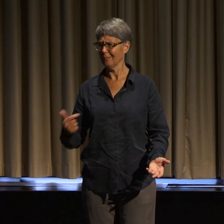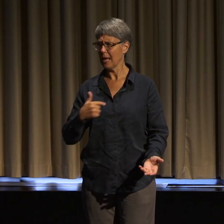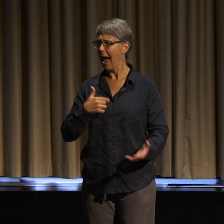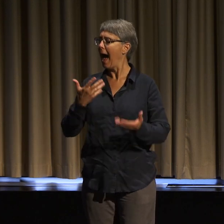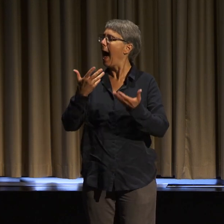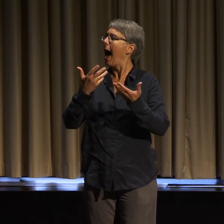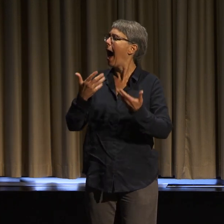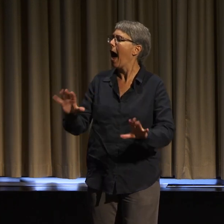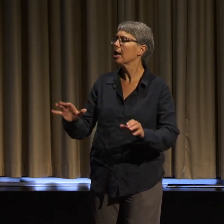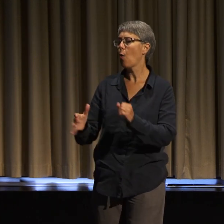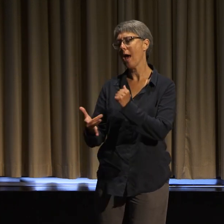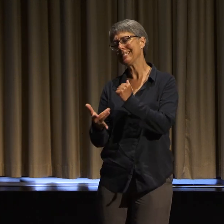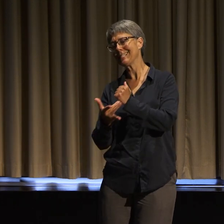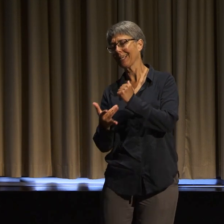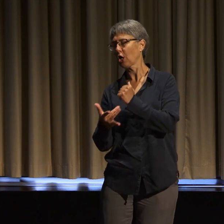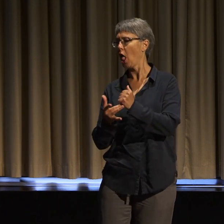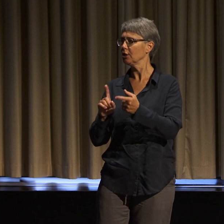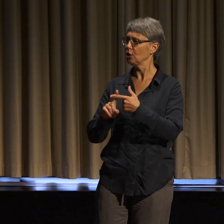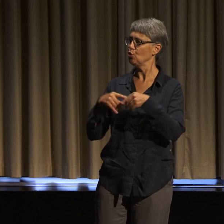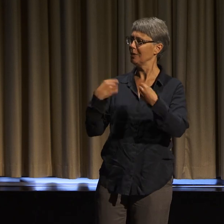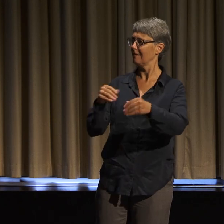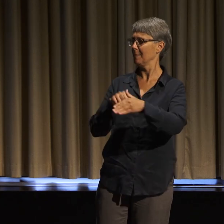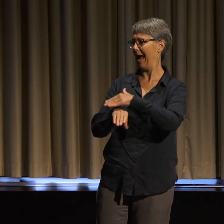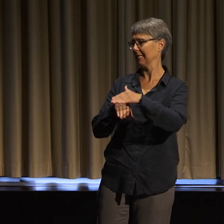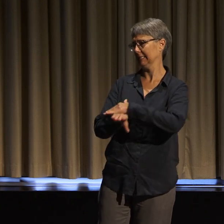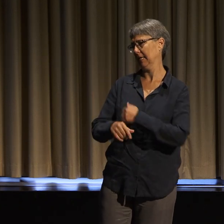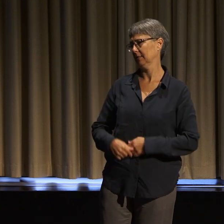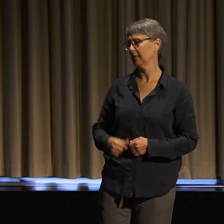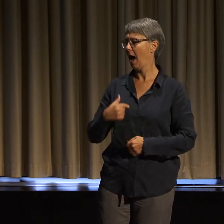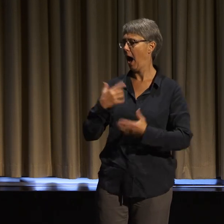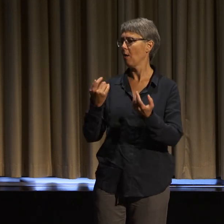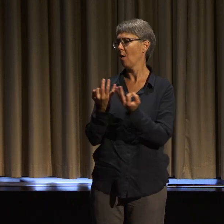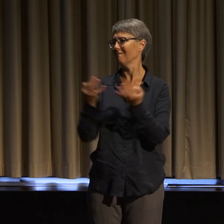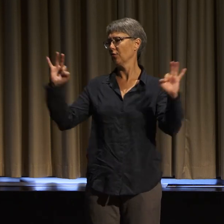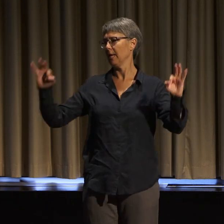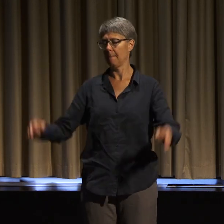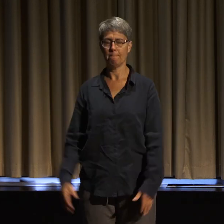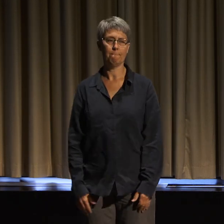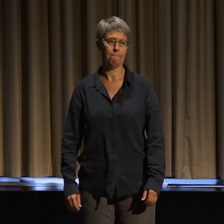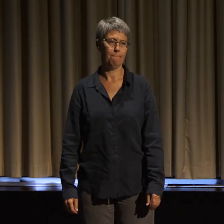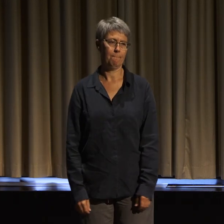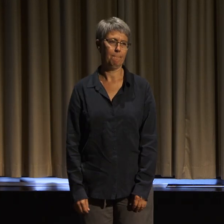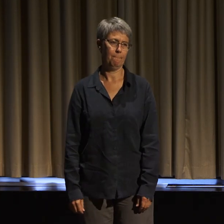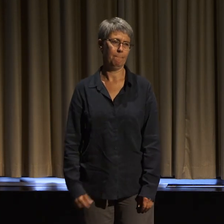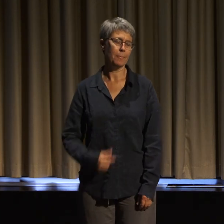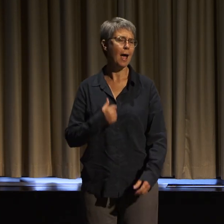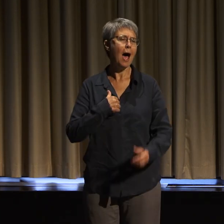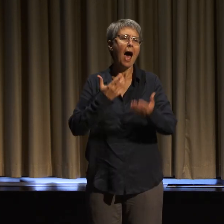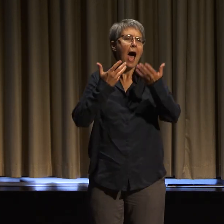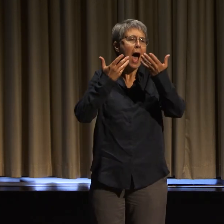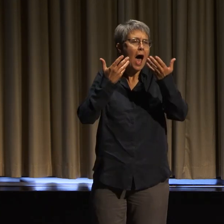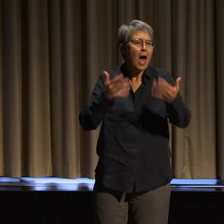I want libratory access and access intimacy. I want us to not only be able to be part of spaces,